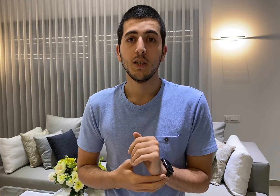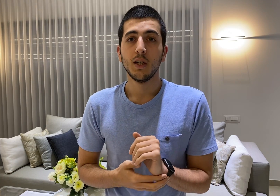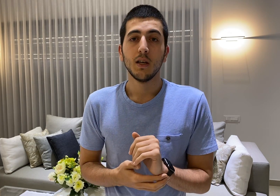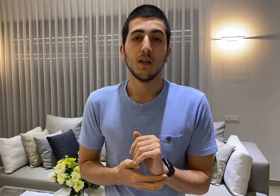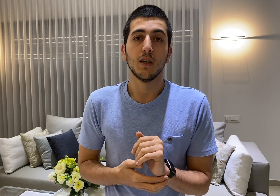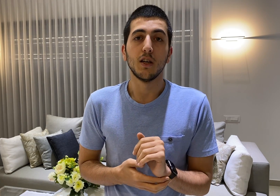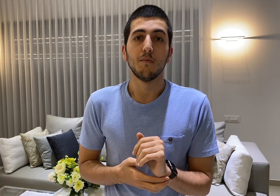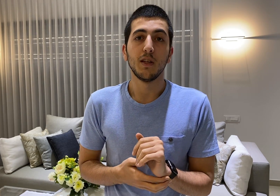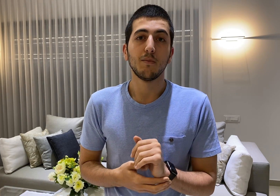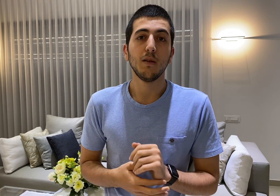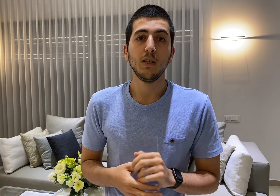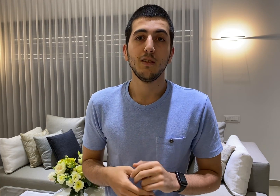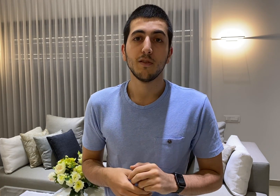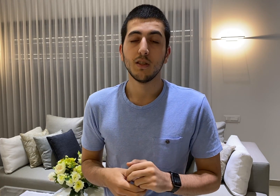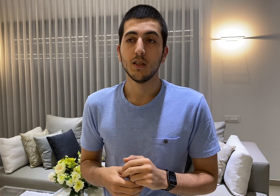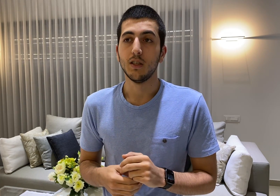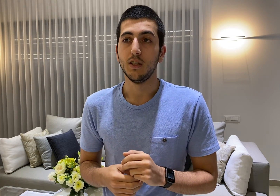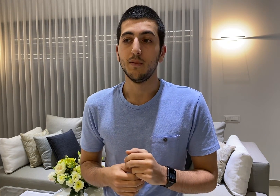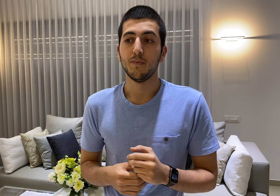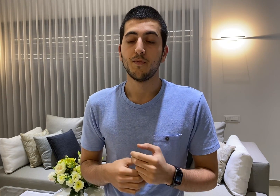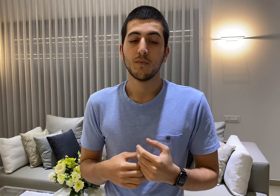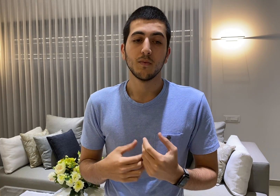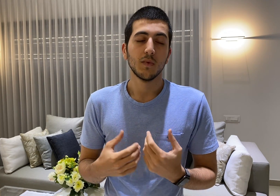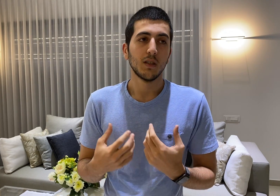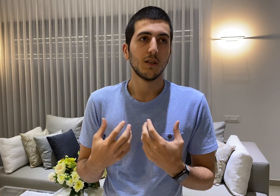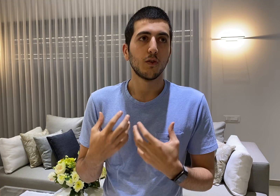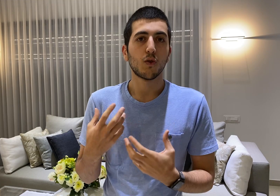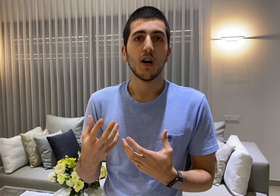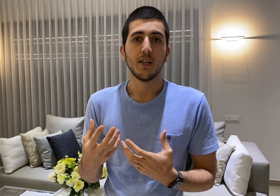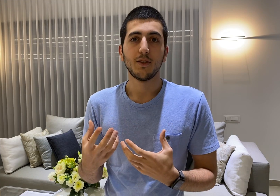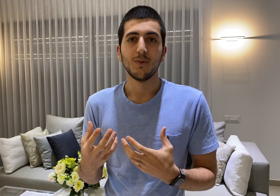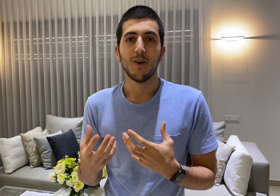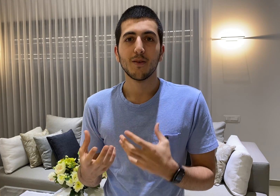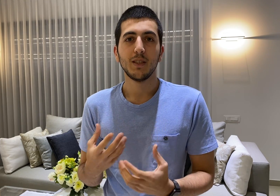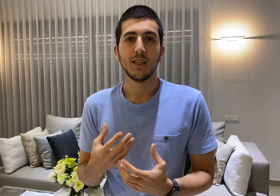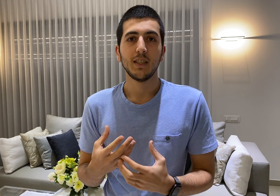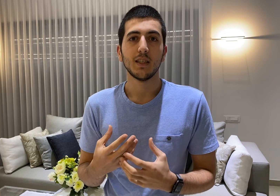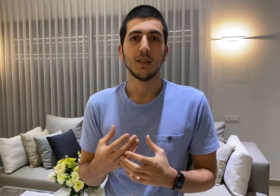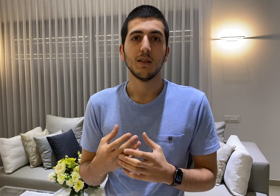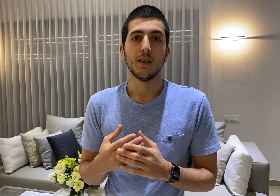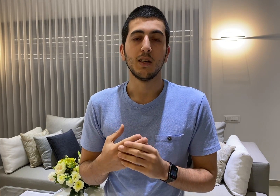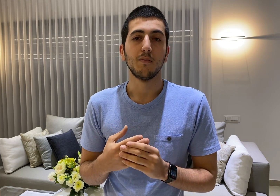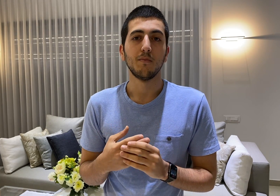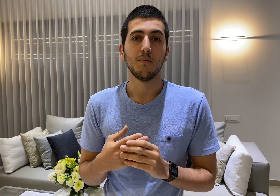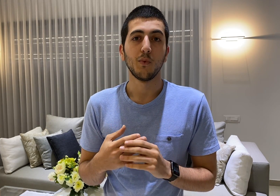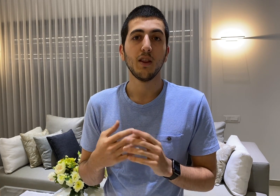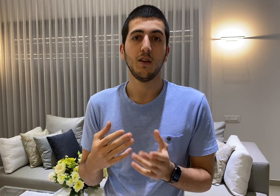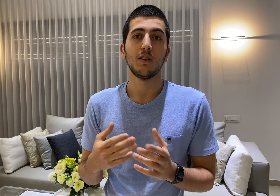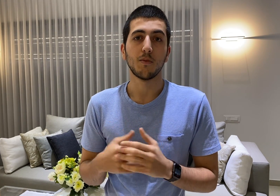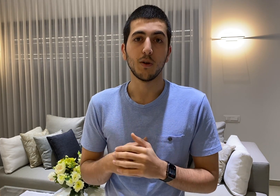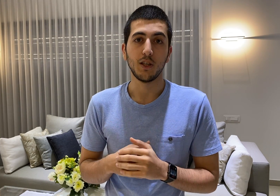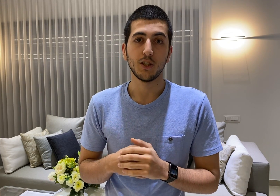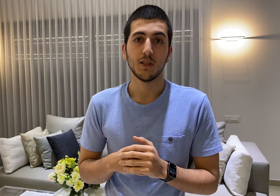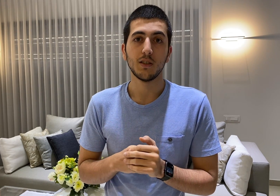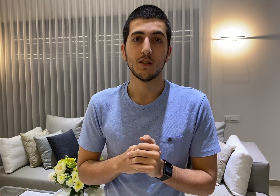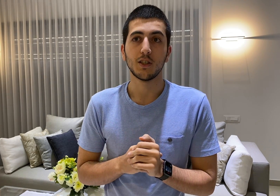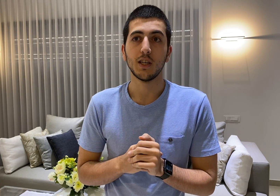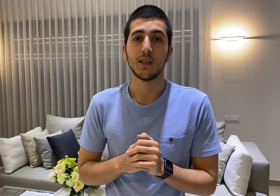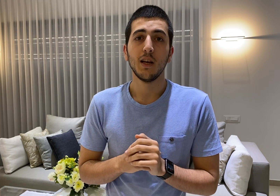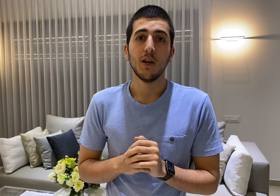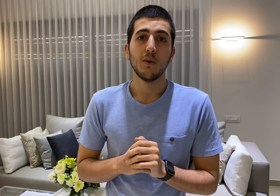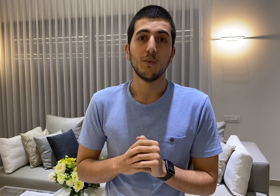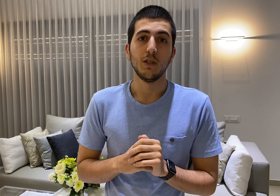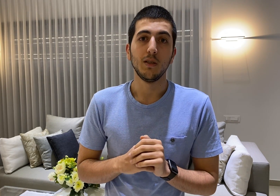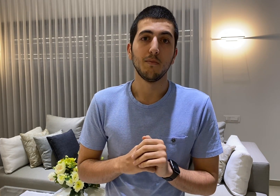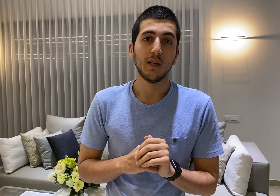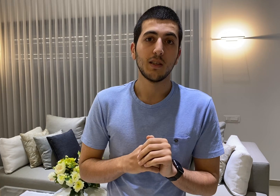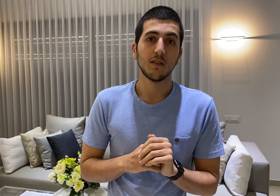and maybe even try to augment data with the interpolation such that we make some